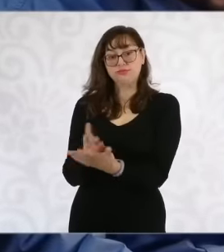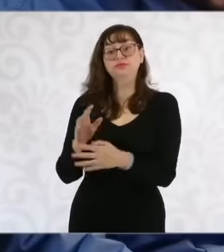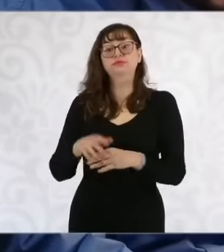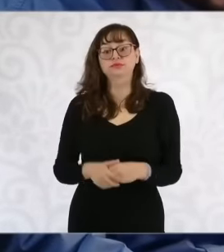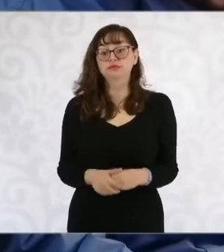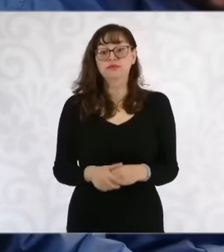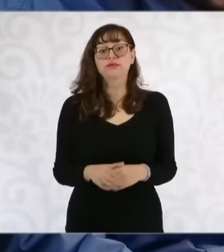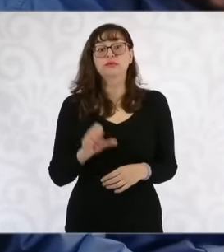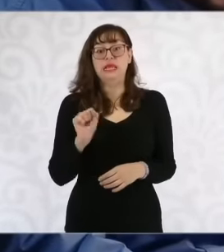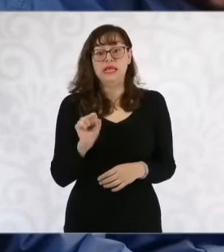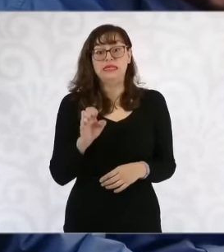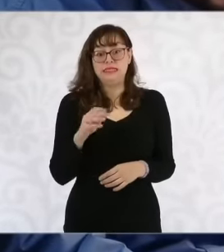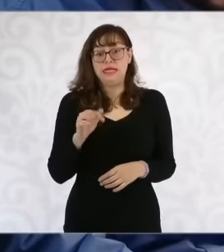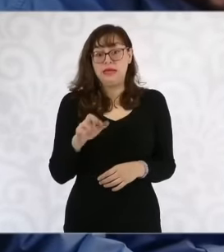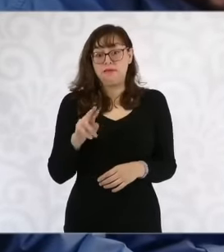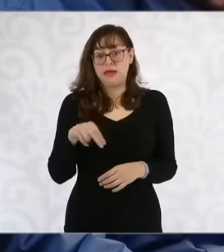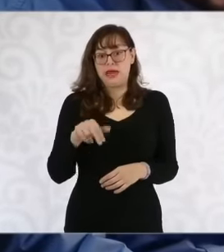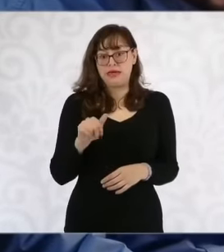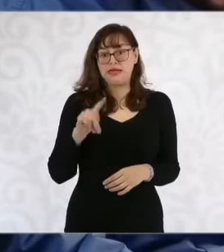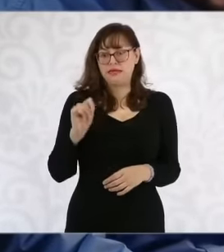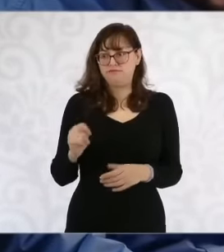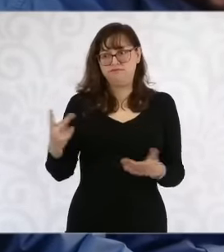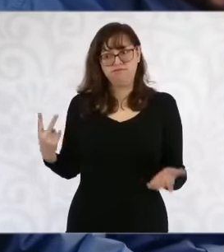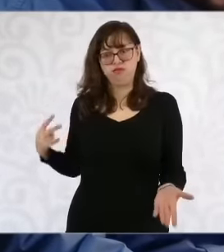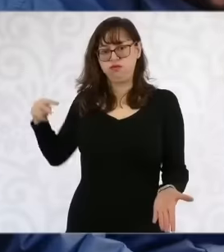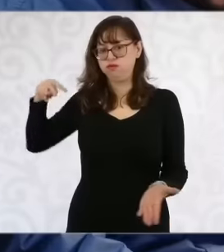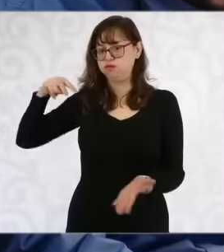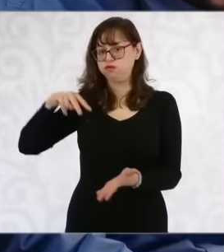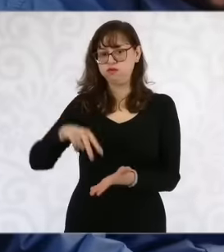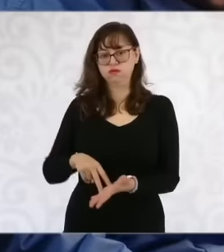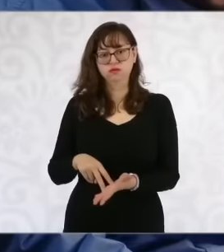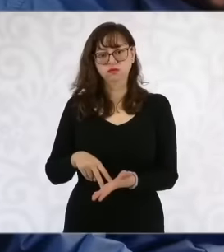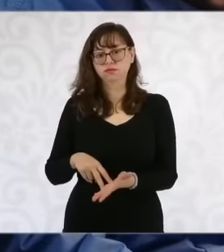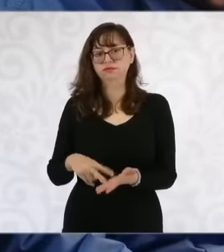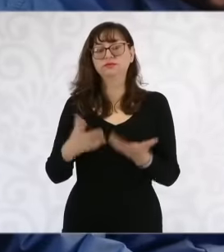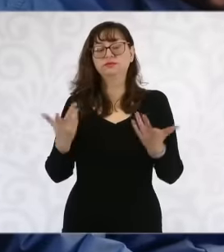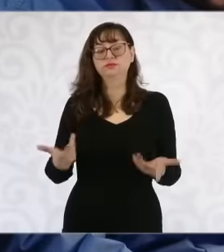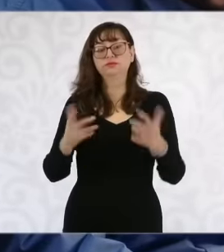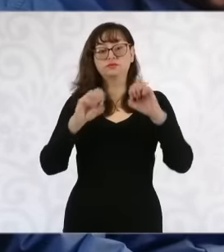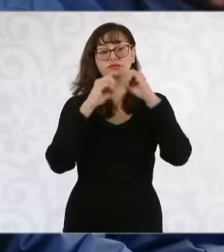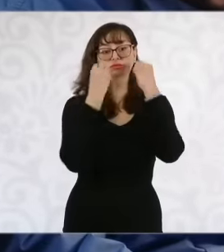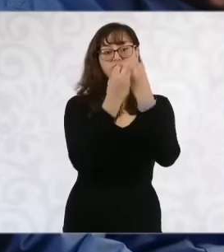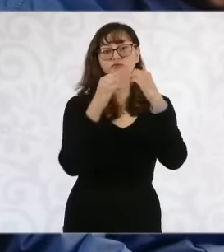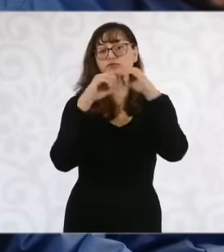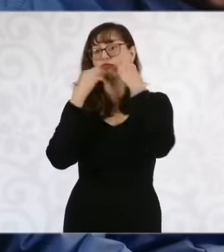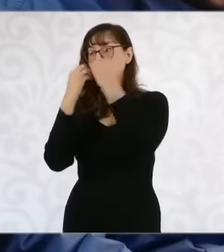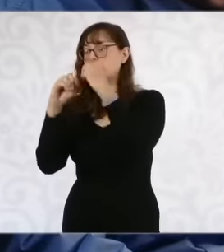present in Puerto Vallarta in Bahía de Banderas, all the groups had media meetings